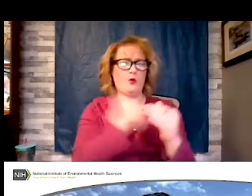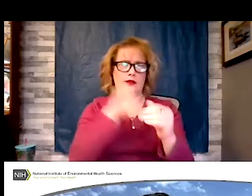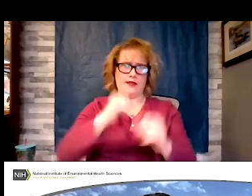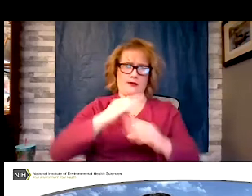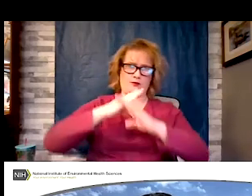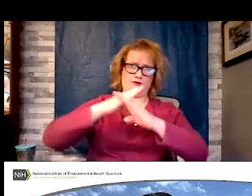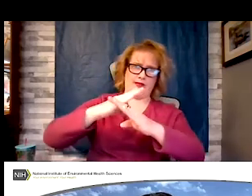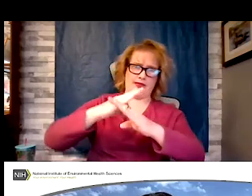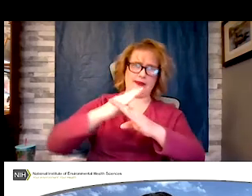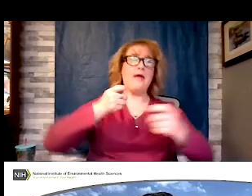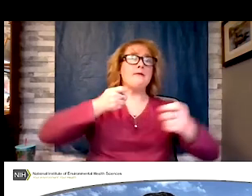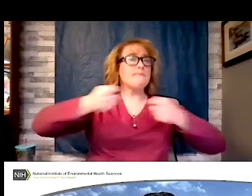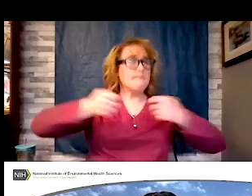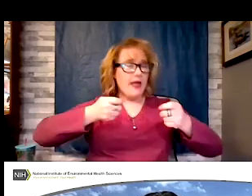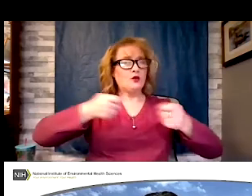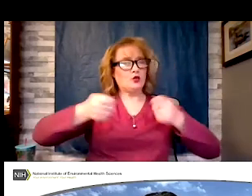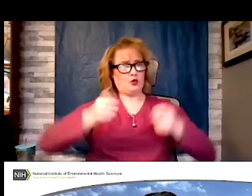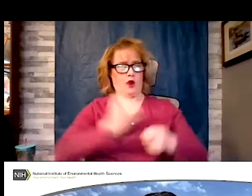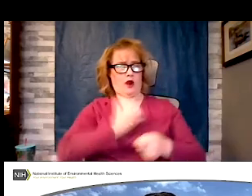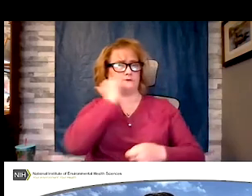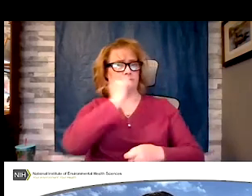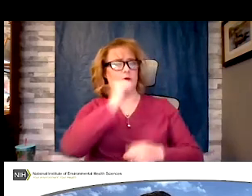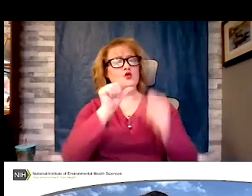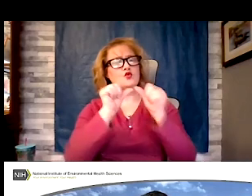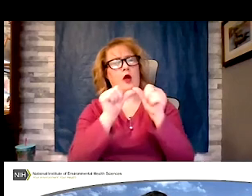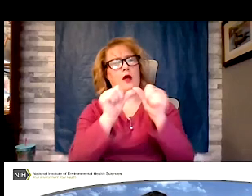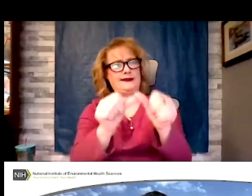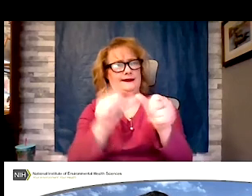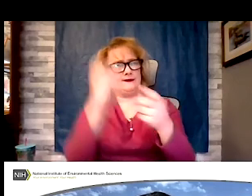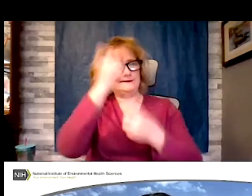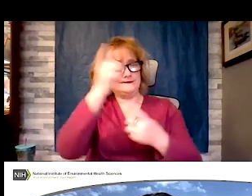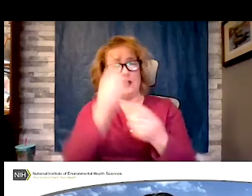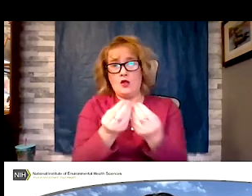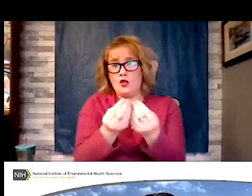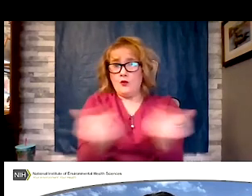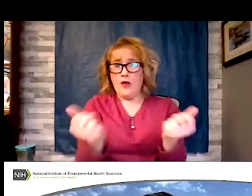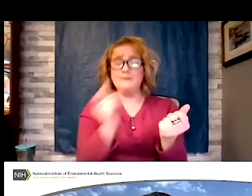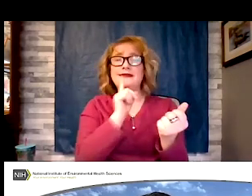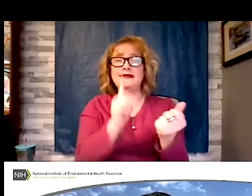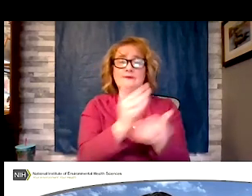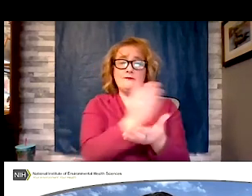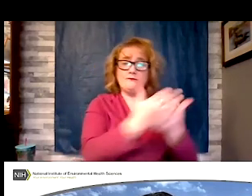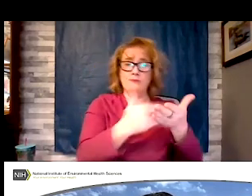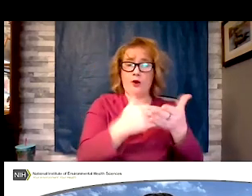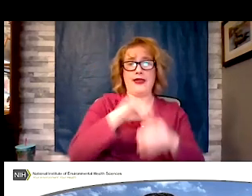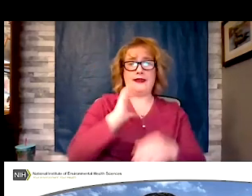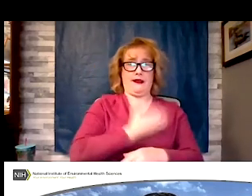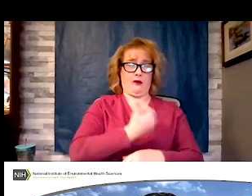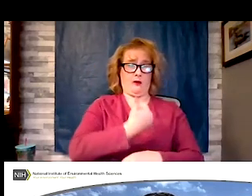chronic disease. The remedy is partly in our own hands and there is a possibility for us to